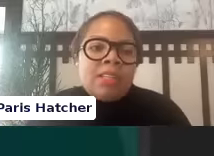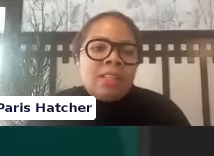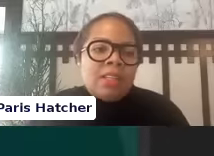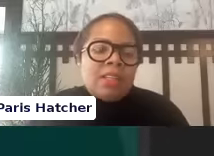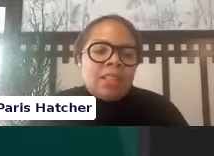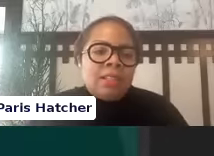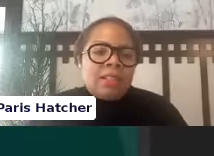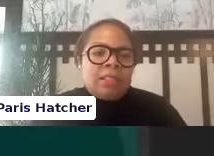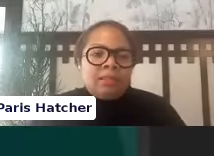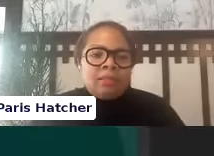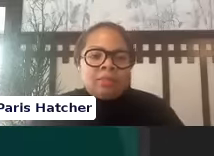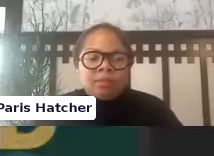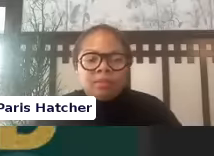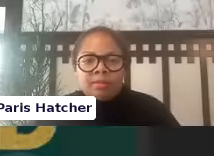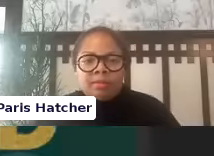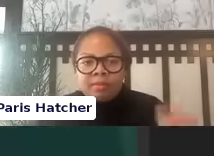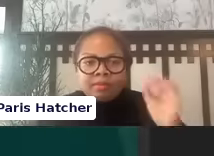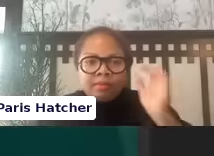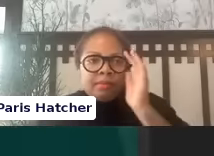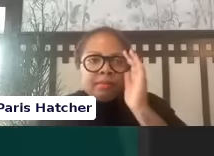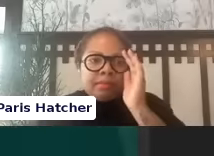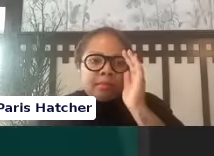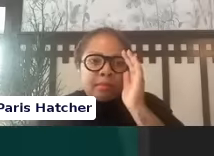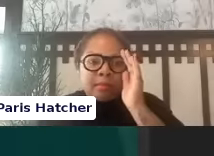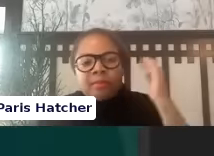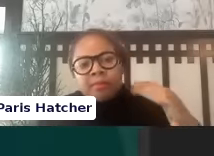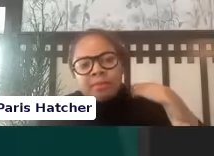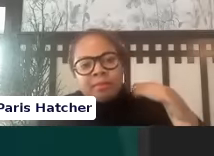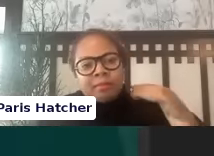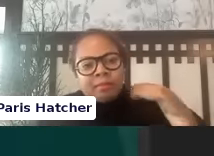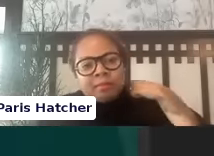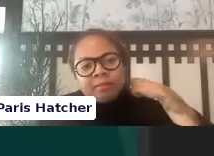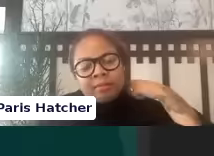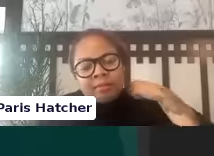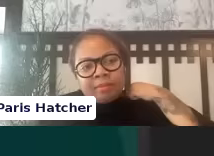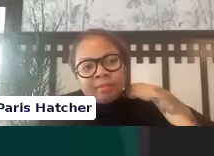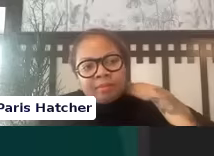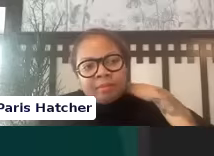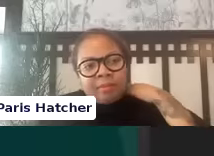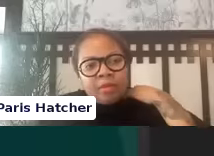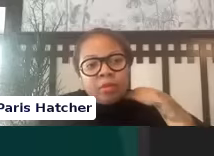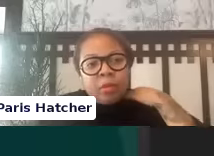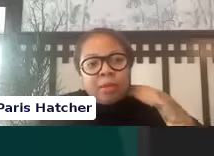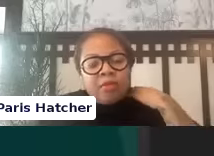please the one